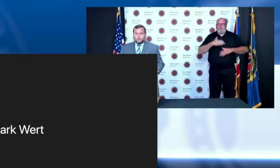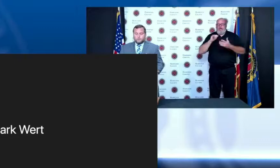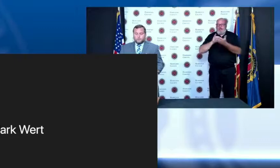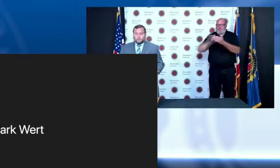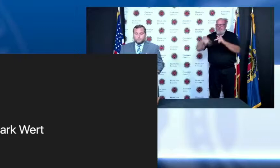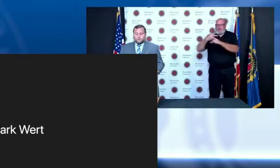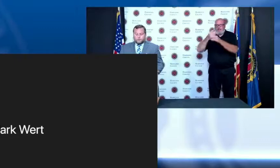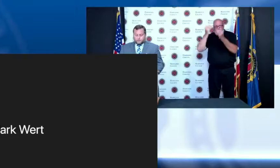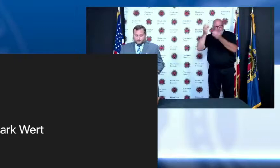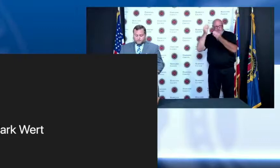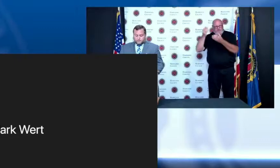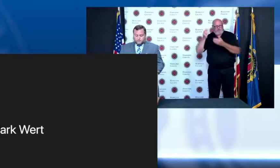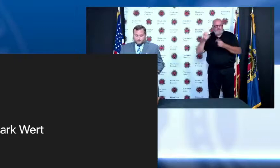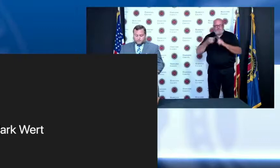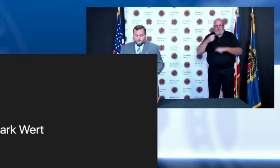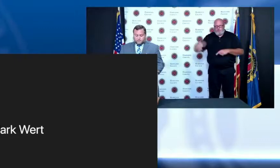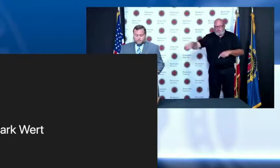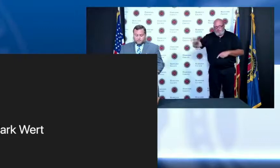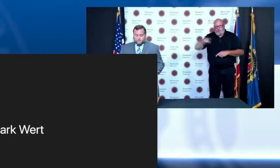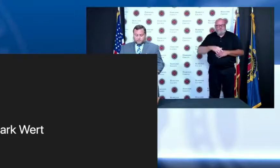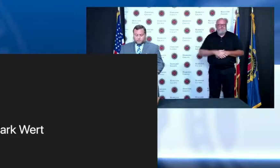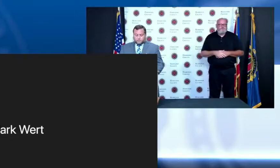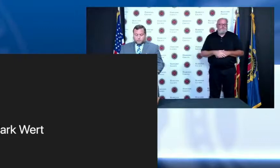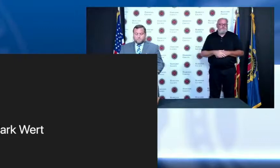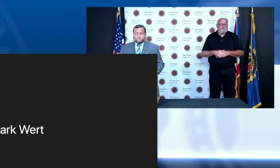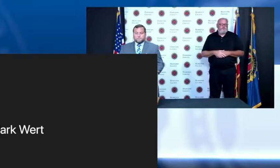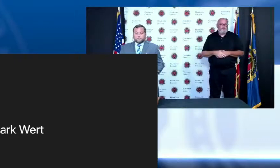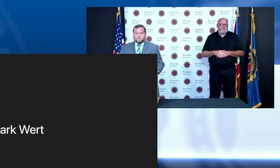you mentioned that caution looks different for different people can you can you elaborate a